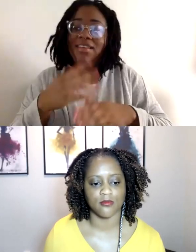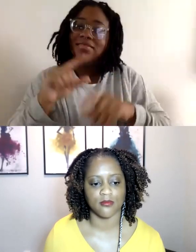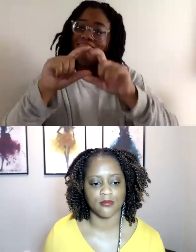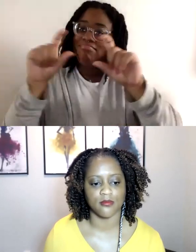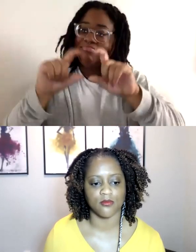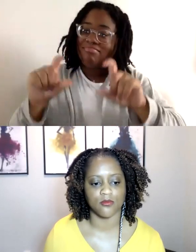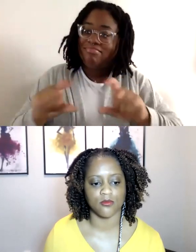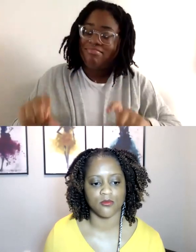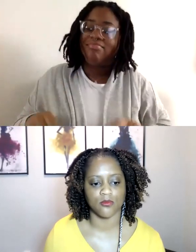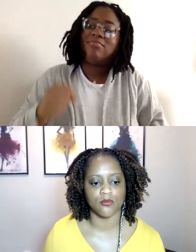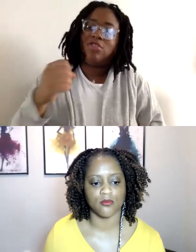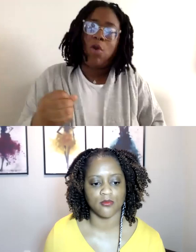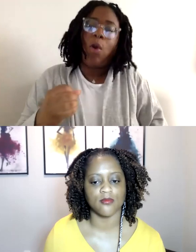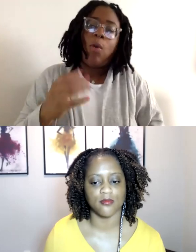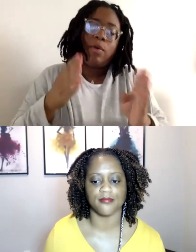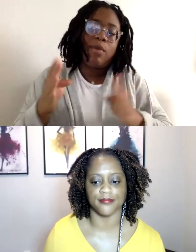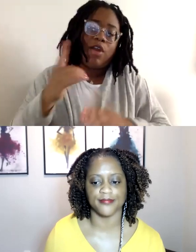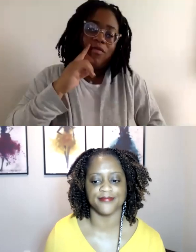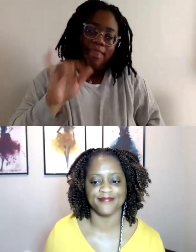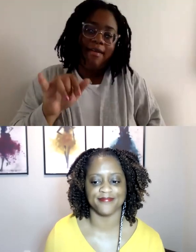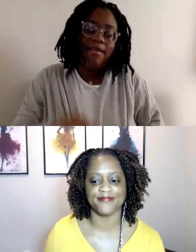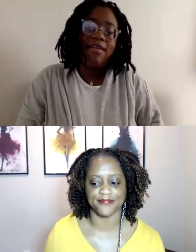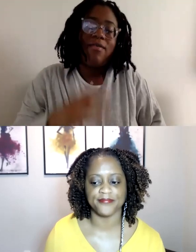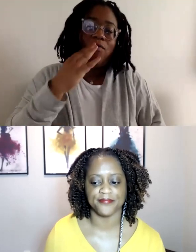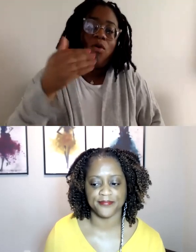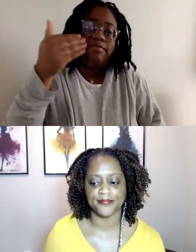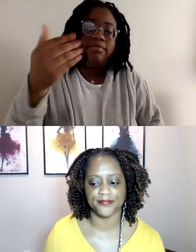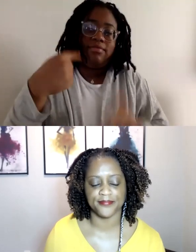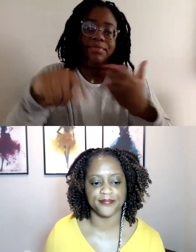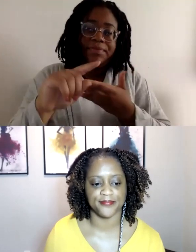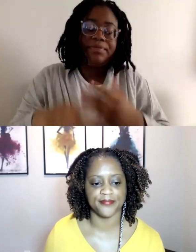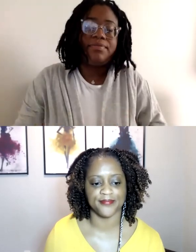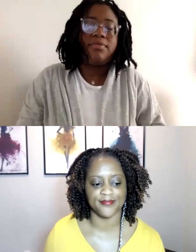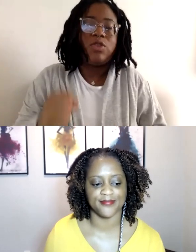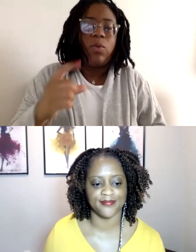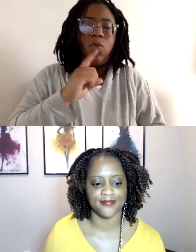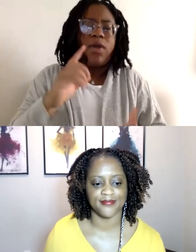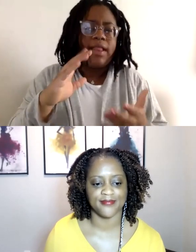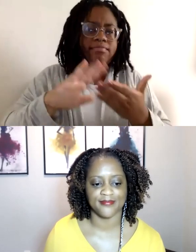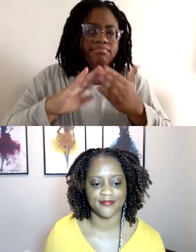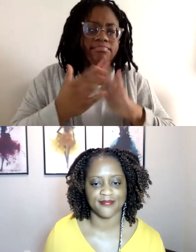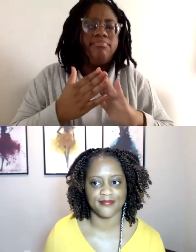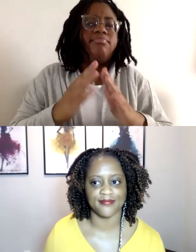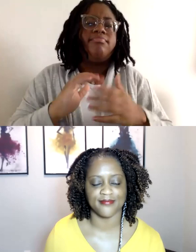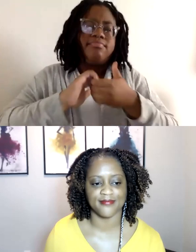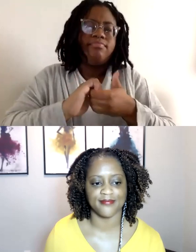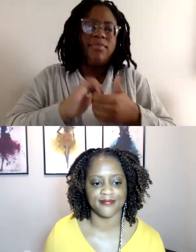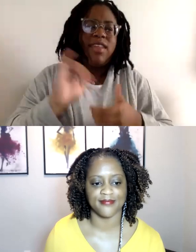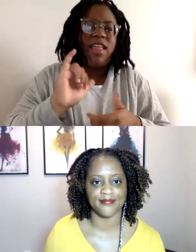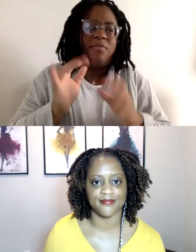So just be prepared and know that that's coming, so that we can be really in community, as Dr. Abdullah was mentioning. And I think that's all.